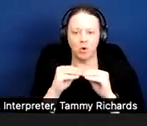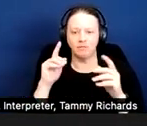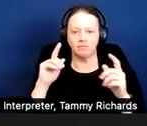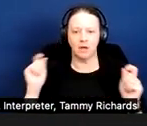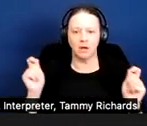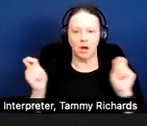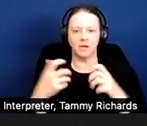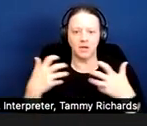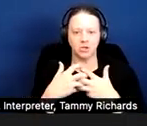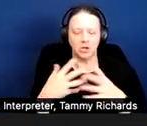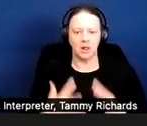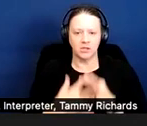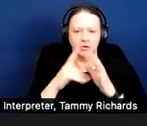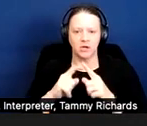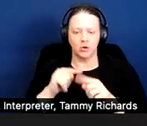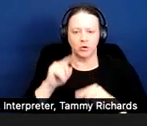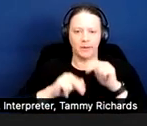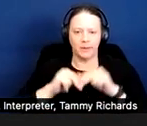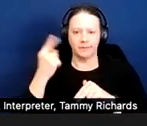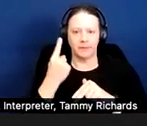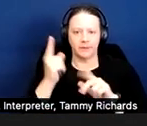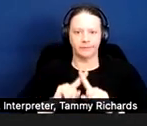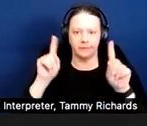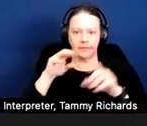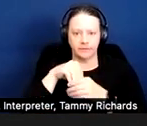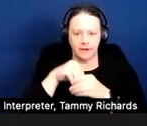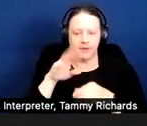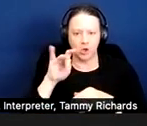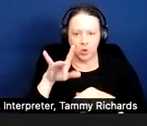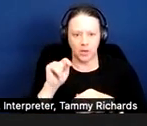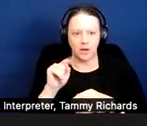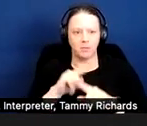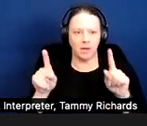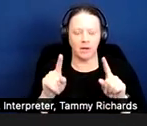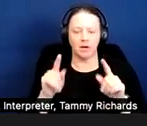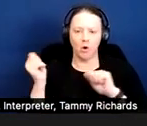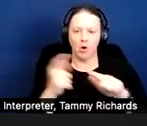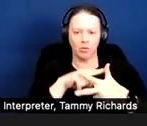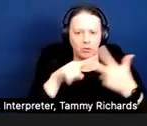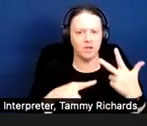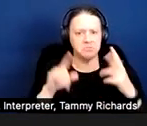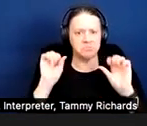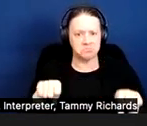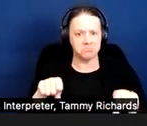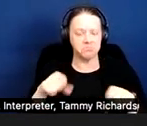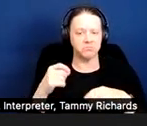to be some actual, physical changes to the unit. So all of those things are things that could be done.